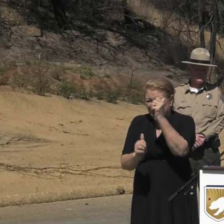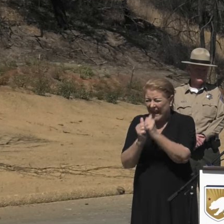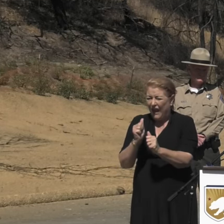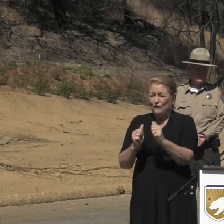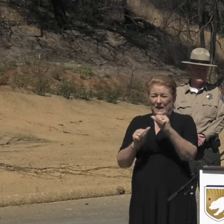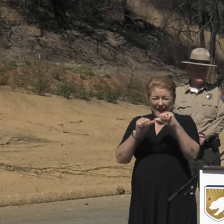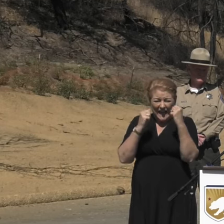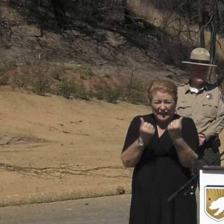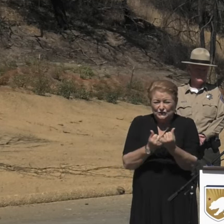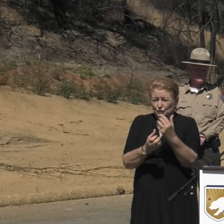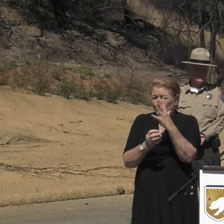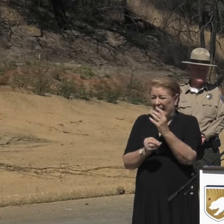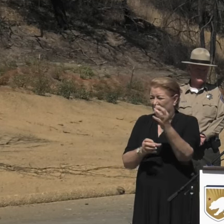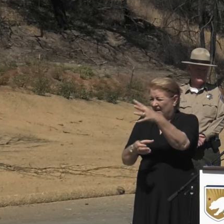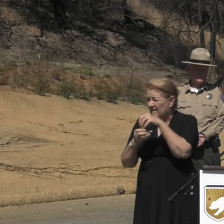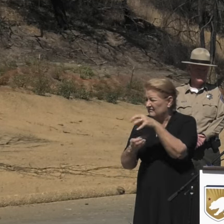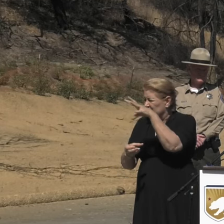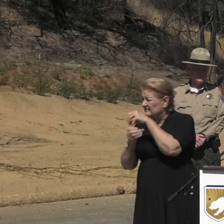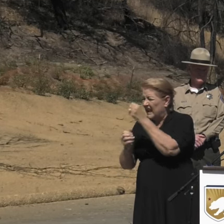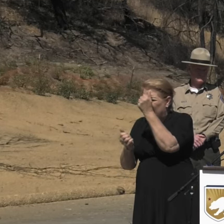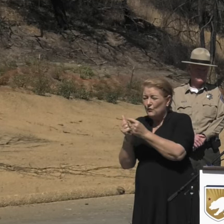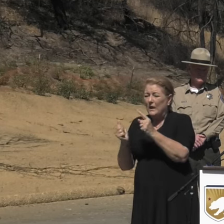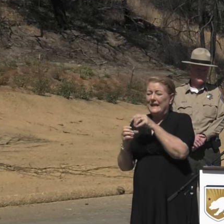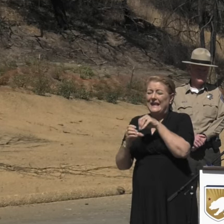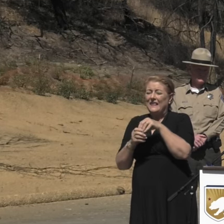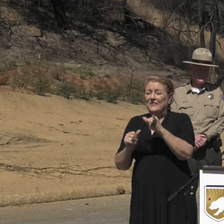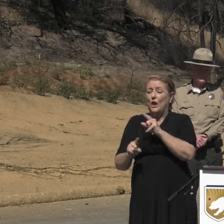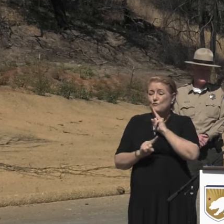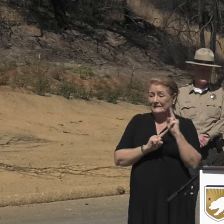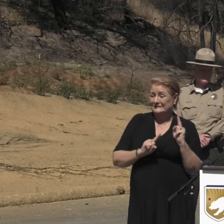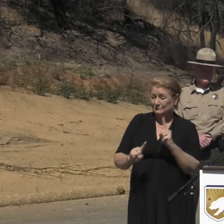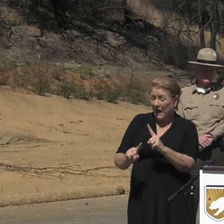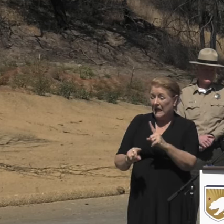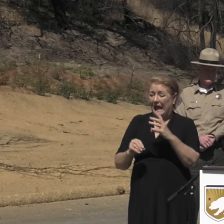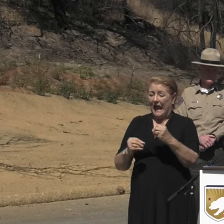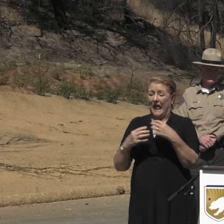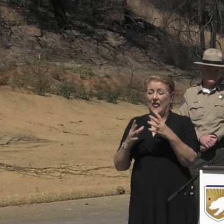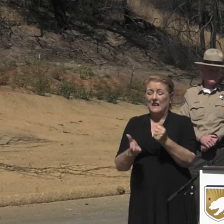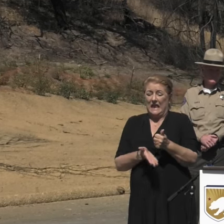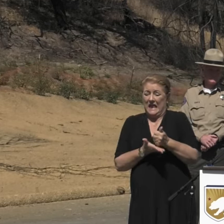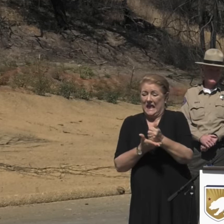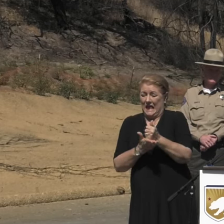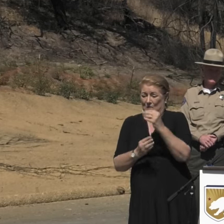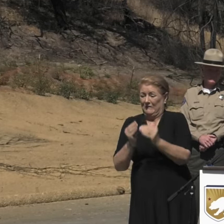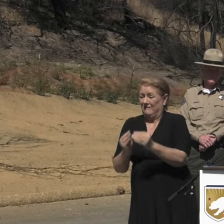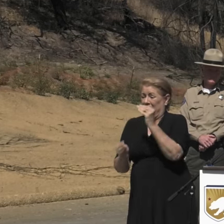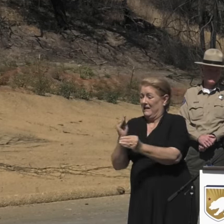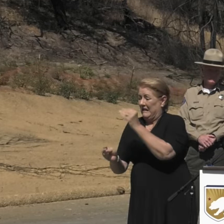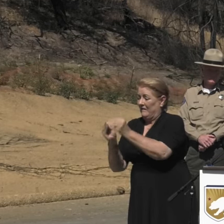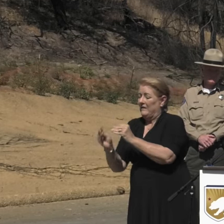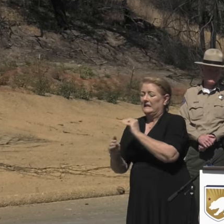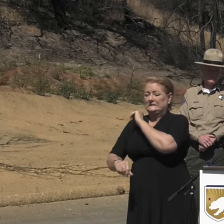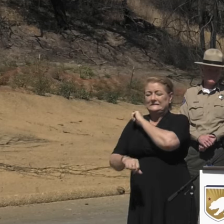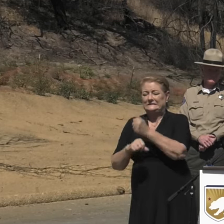involved in the response and the recovery efforts, is able to focus on a defined set of objectives.